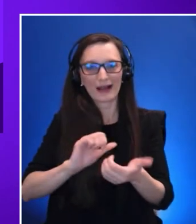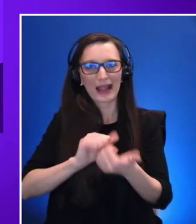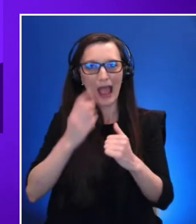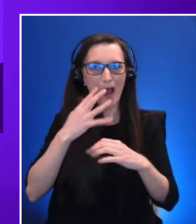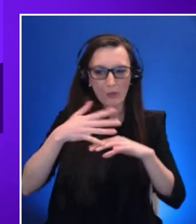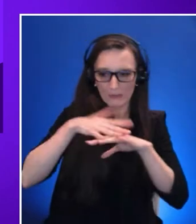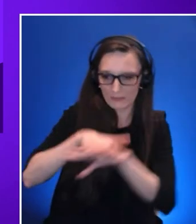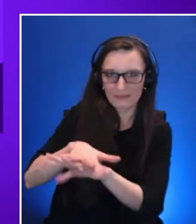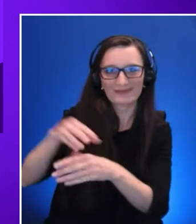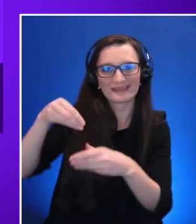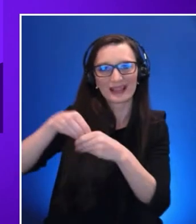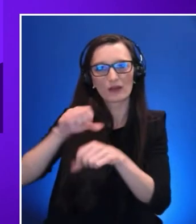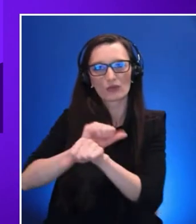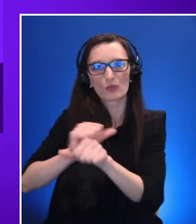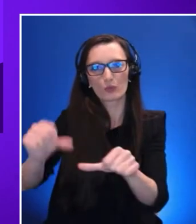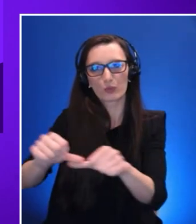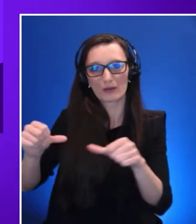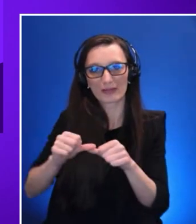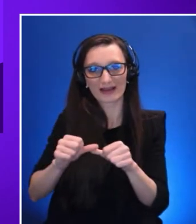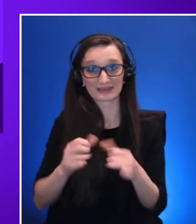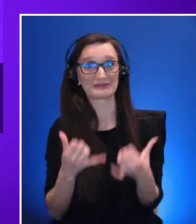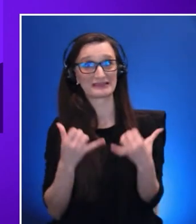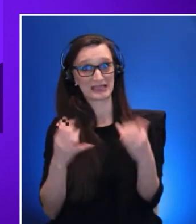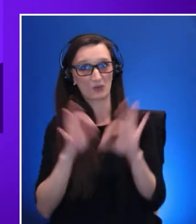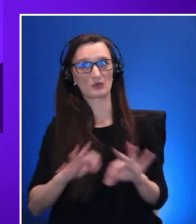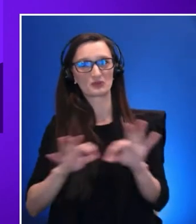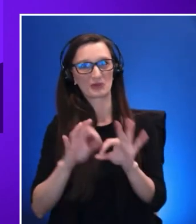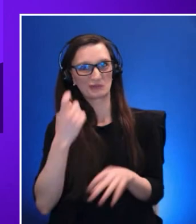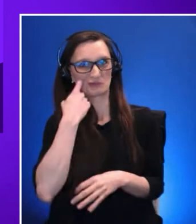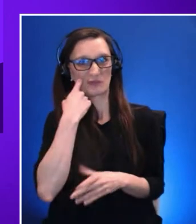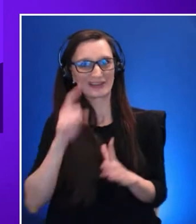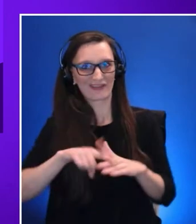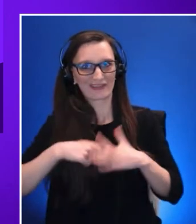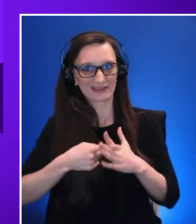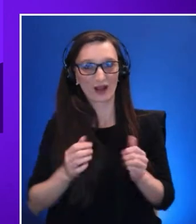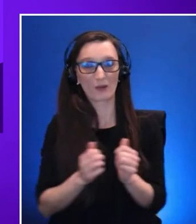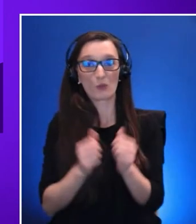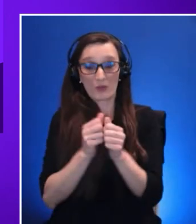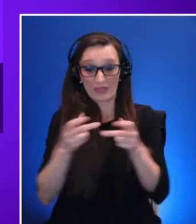are just getting started with an opportunity to build something inclusive from the start